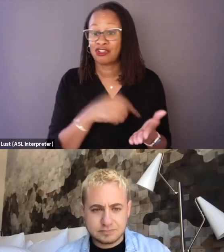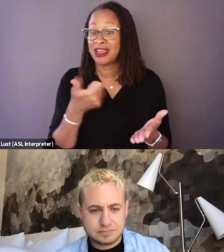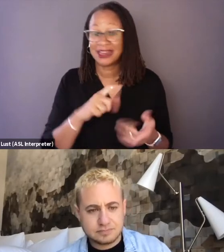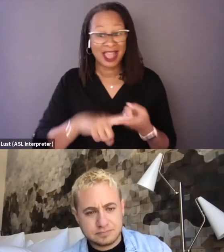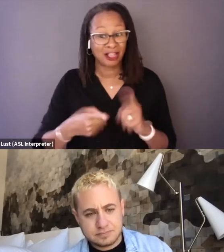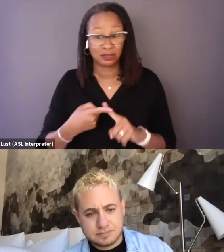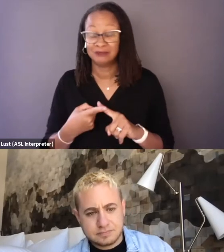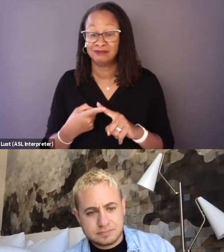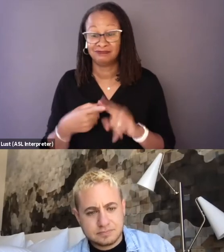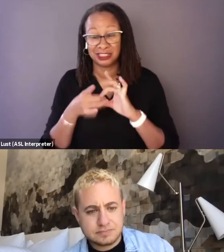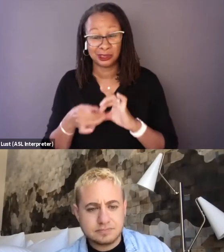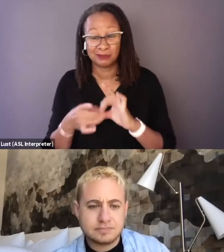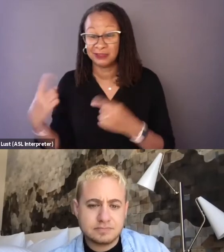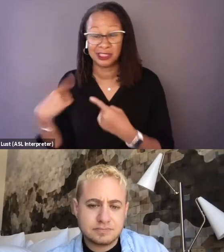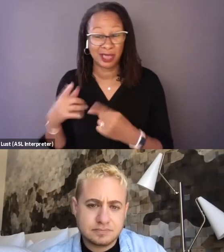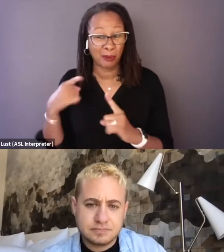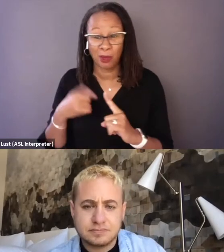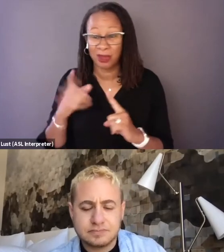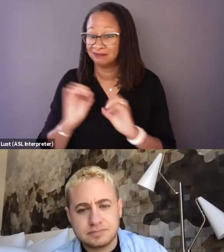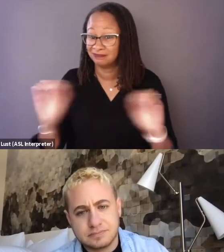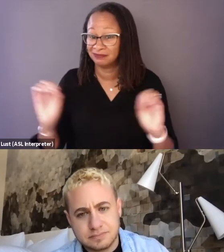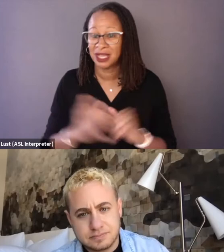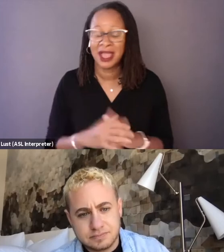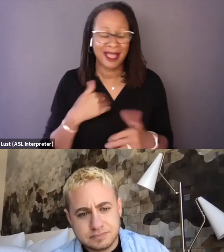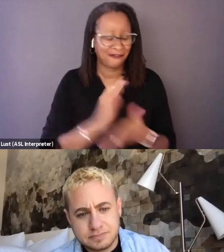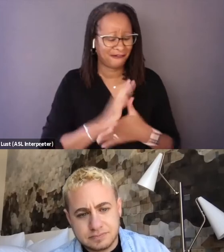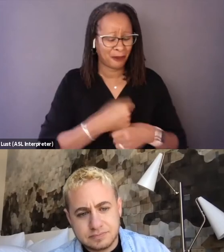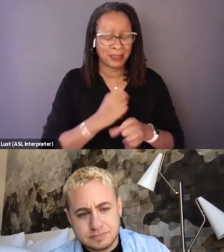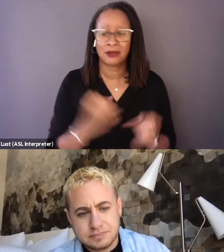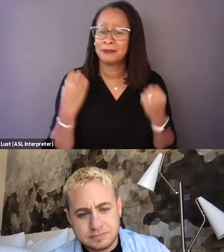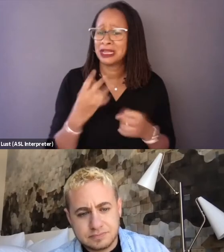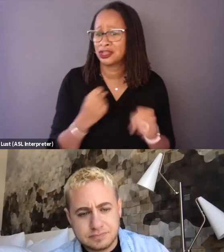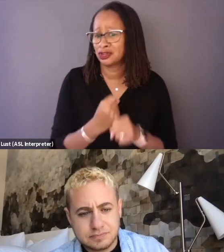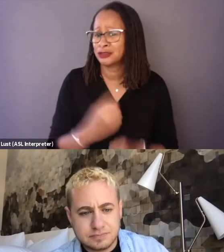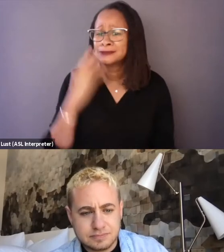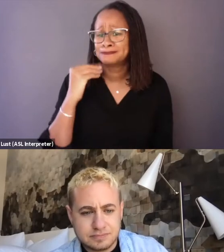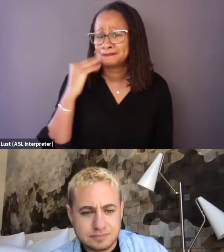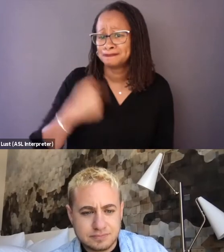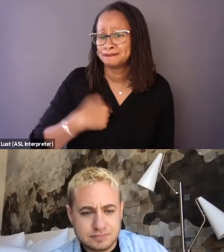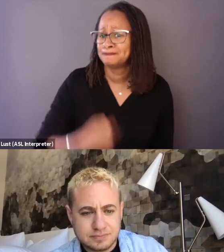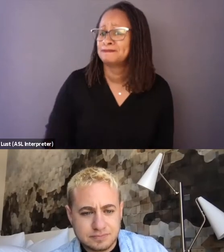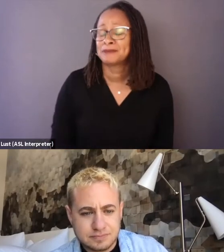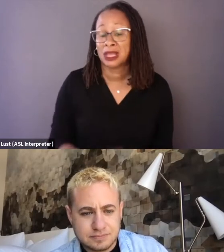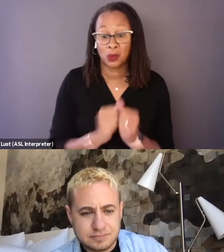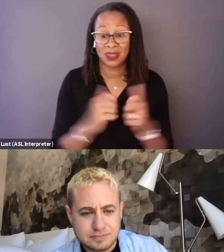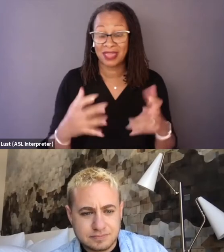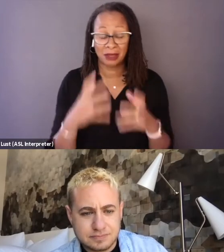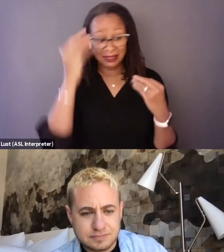and I had been a filmmaker for a lot of years. And so I just without even thinking about making a movie